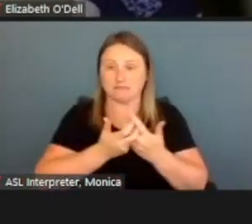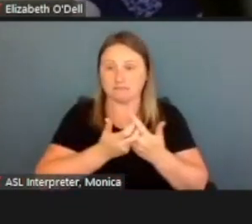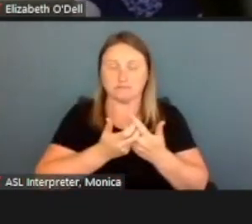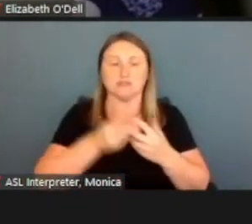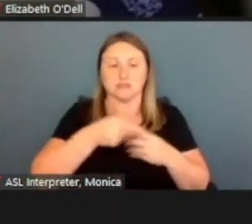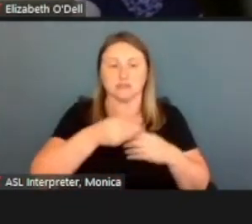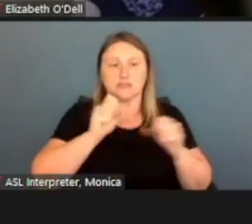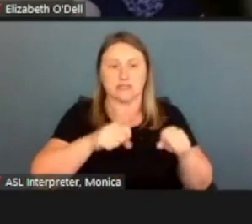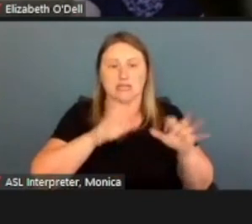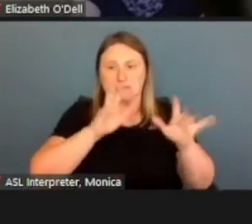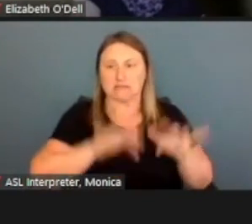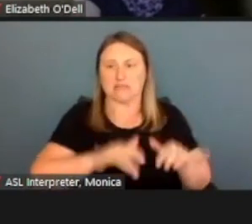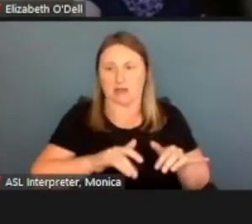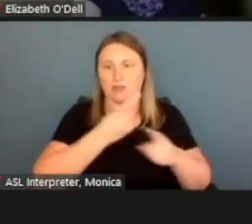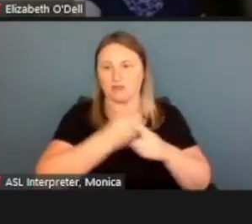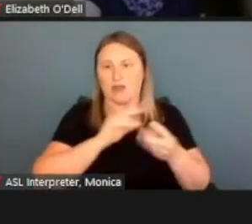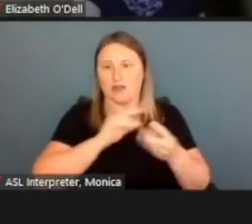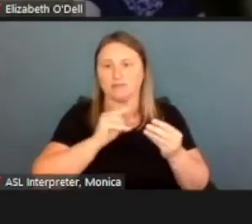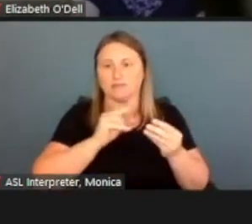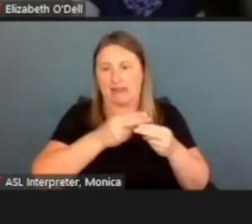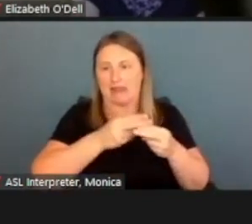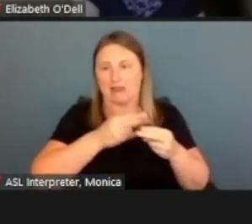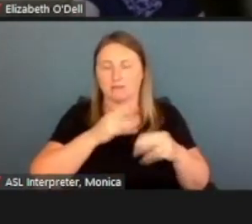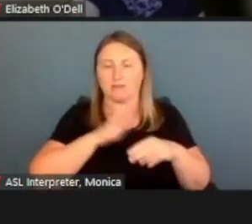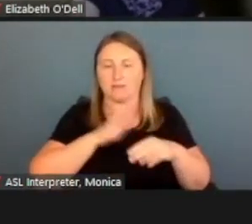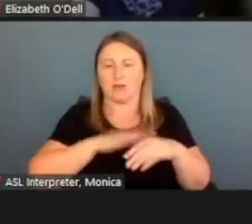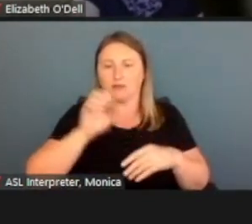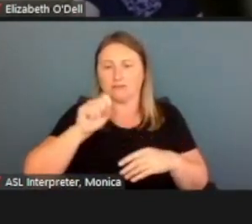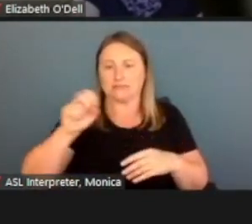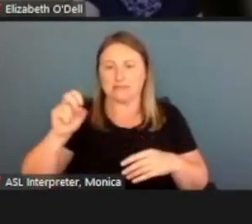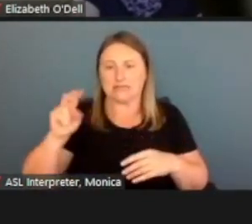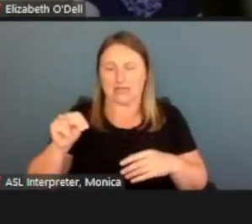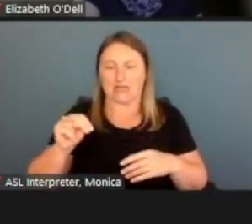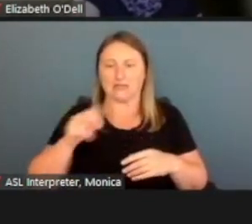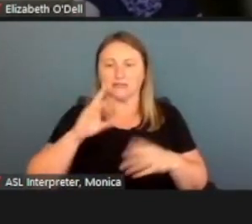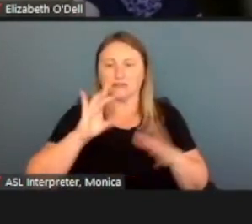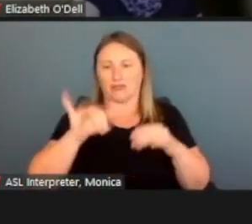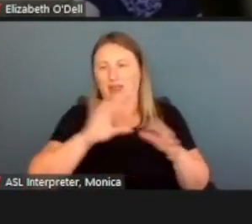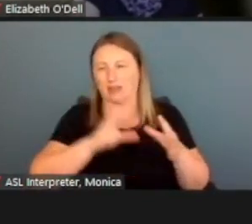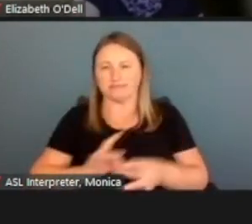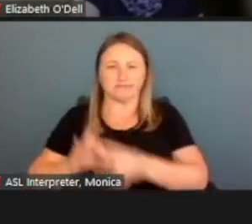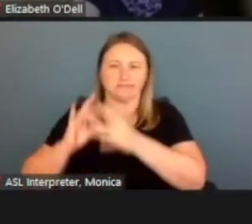So, again that we interface correctly with the Social Security administration per se.